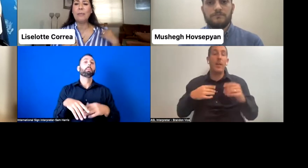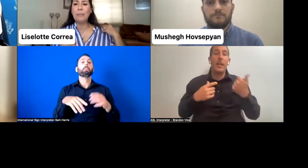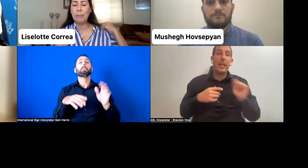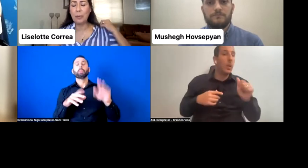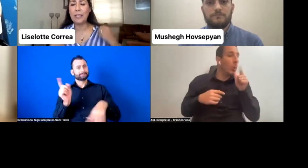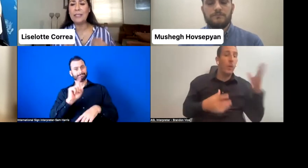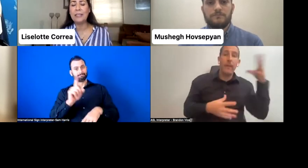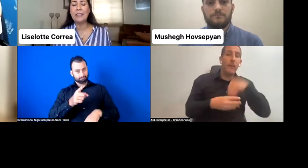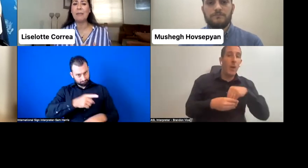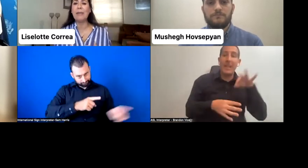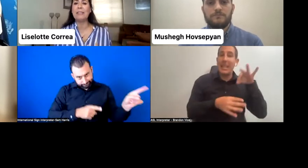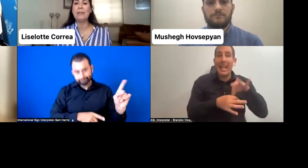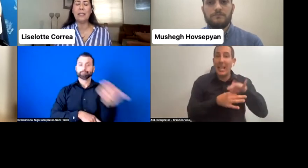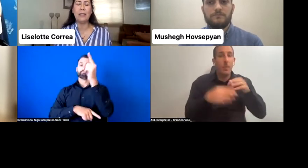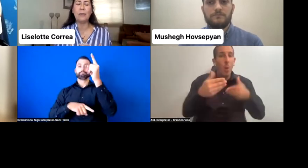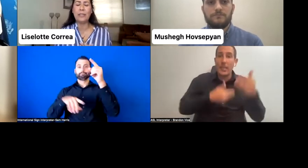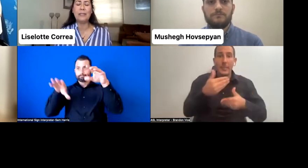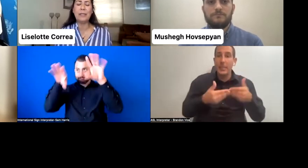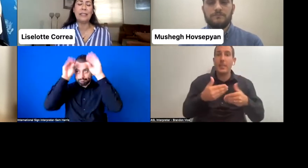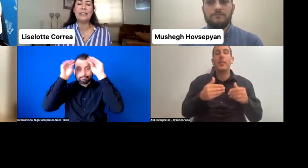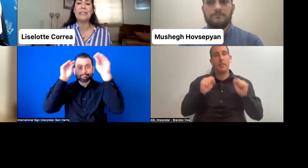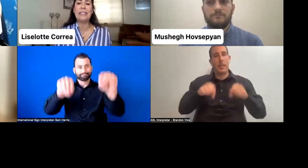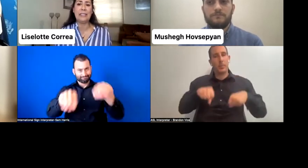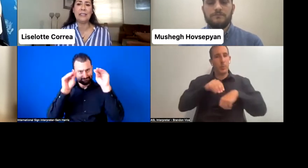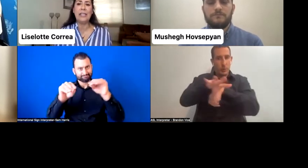the people with disabilities needs.